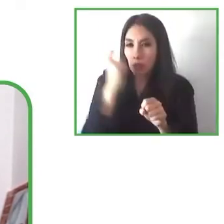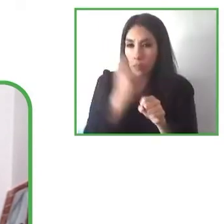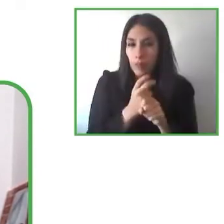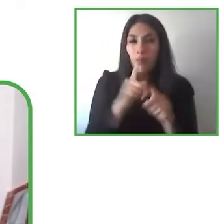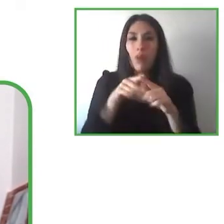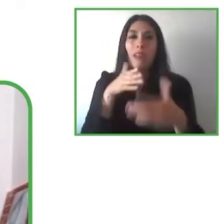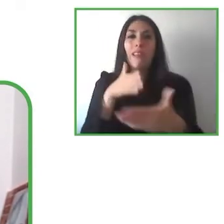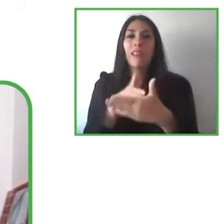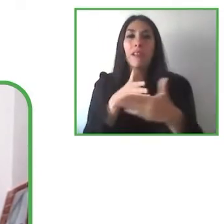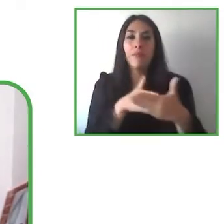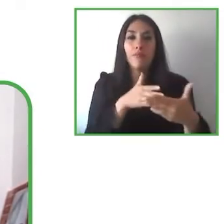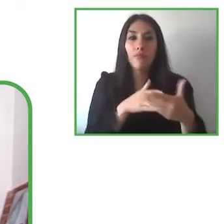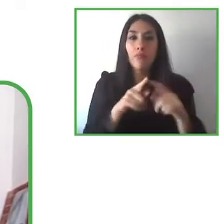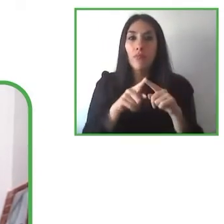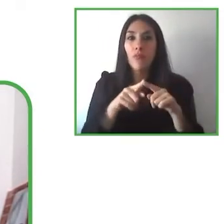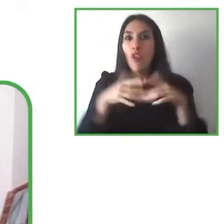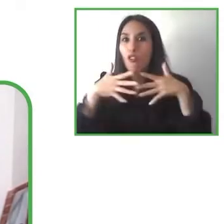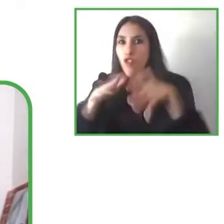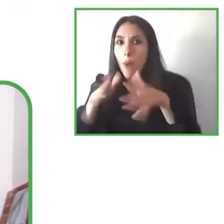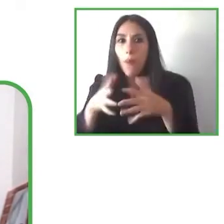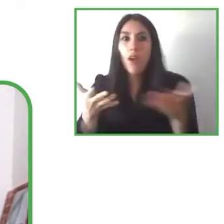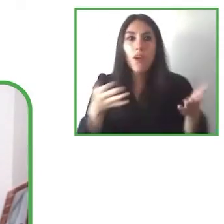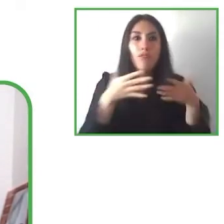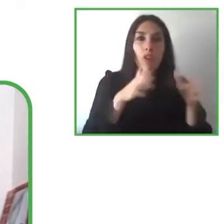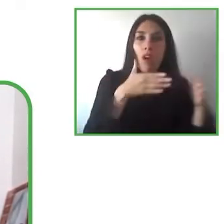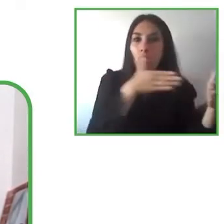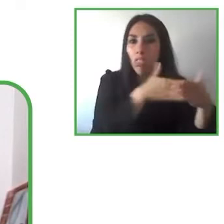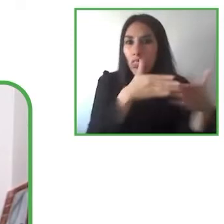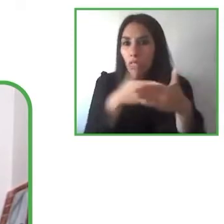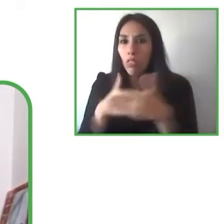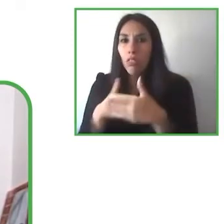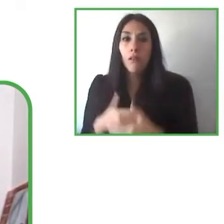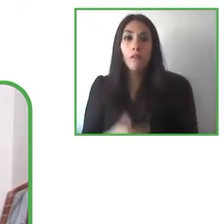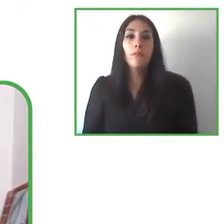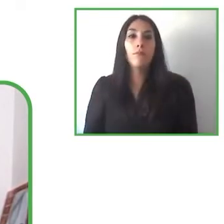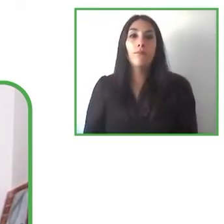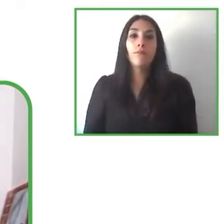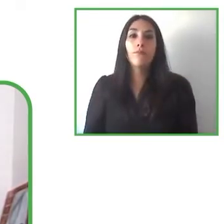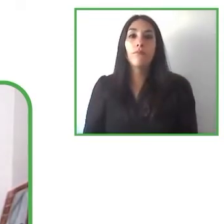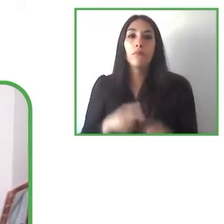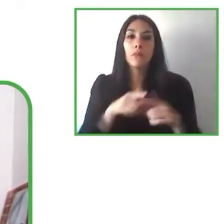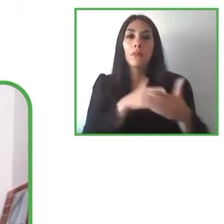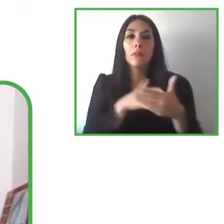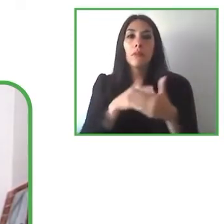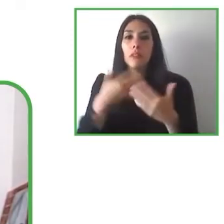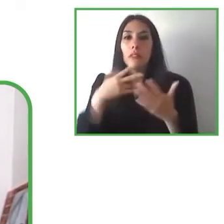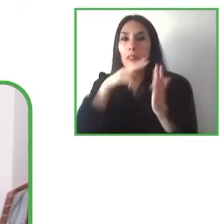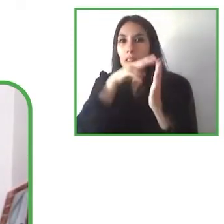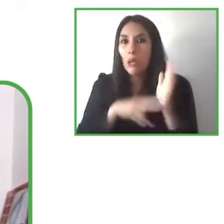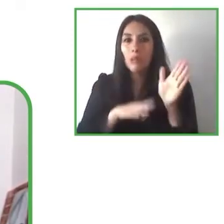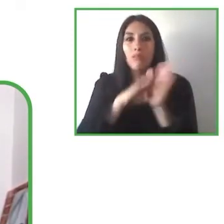barrier from the limitations in the development of the reading process and also the work